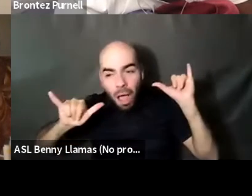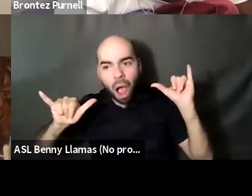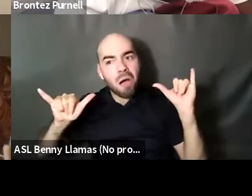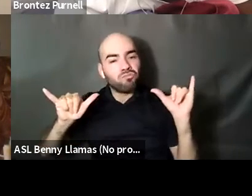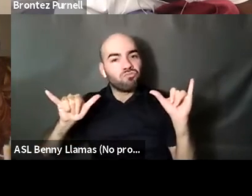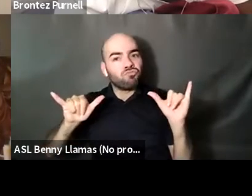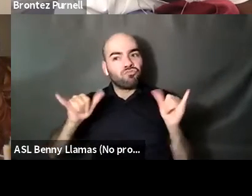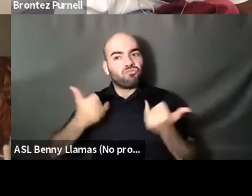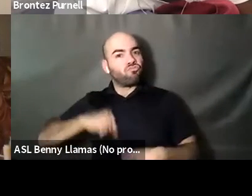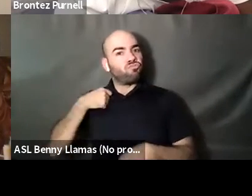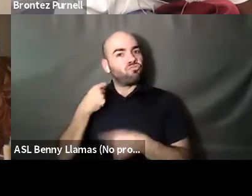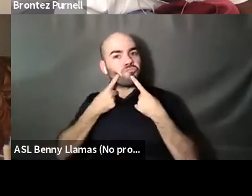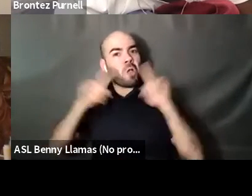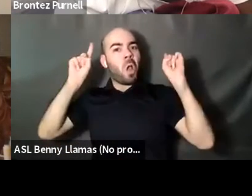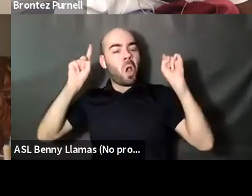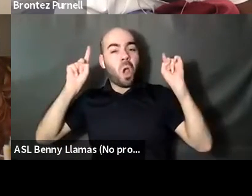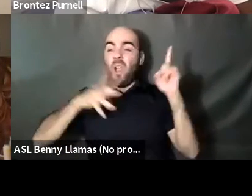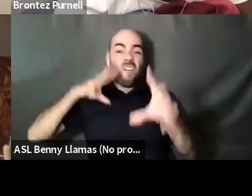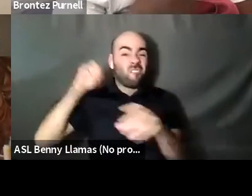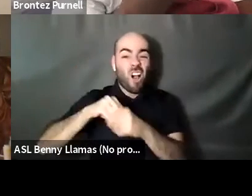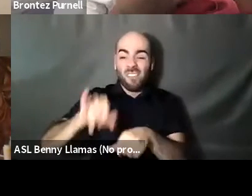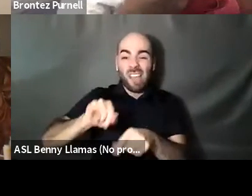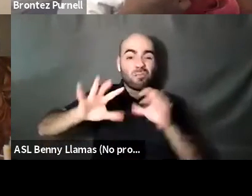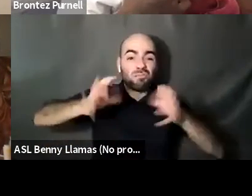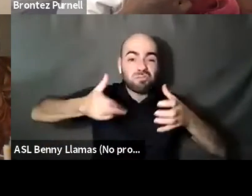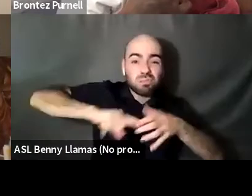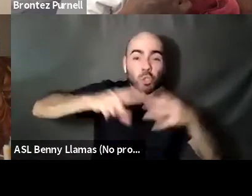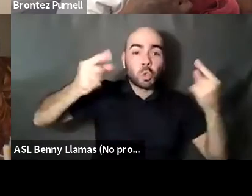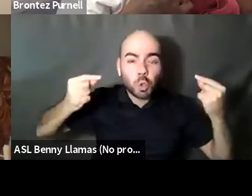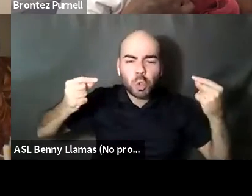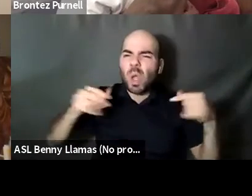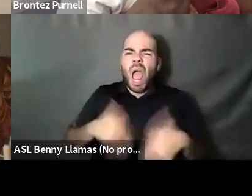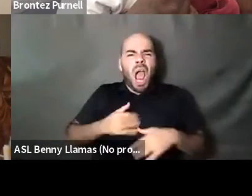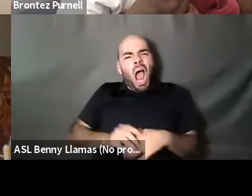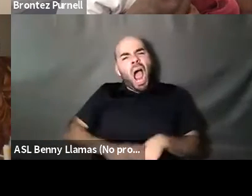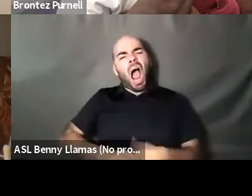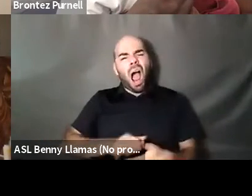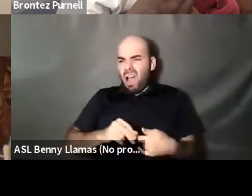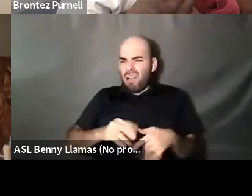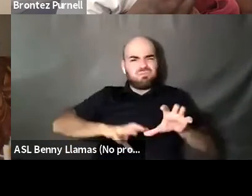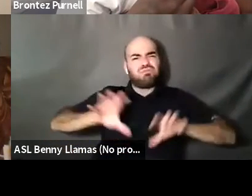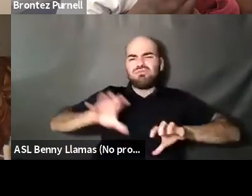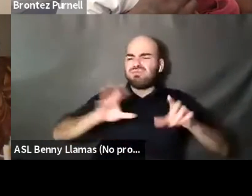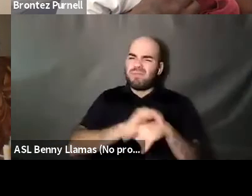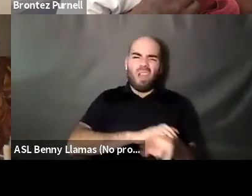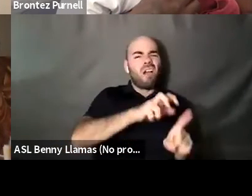Kokumo: And I was looking like the one I will throw it up in a middle part of the hurricane. So I will talk about pussy my person didn't have the time.